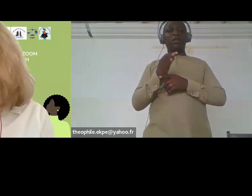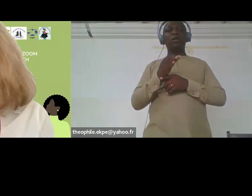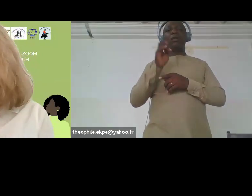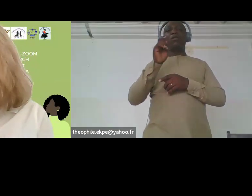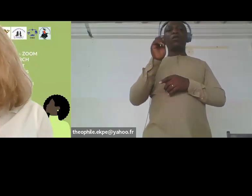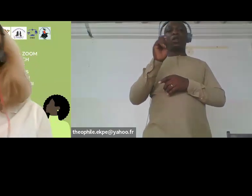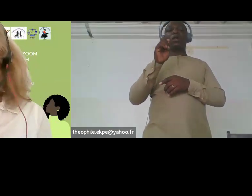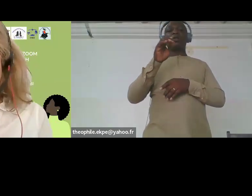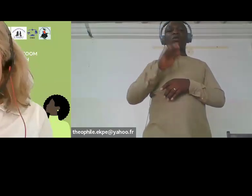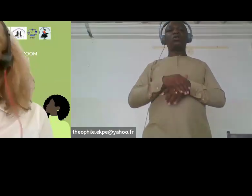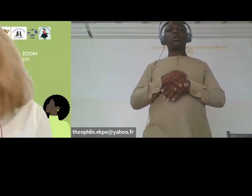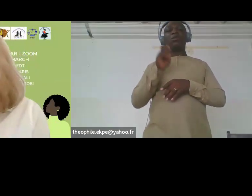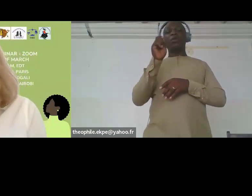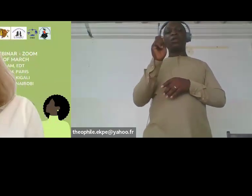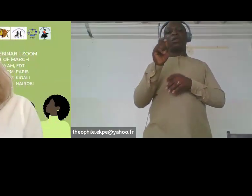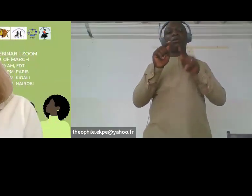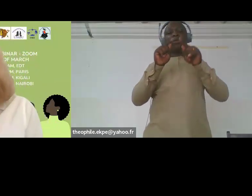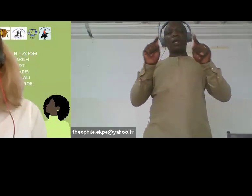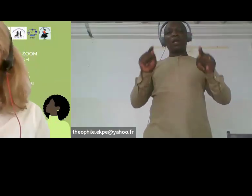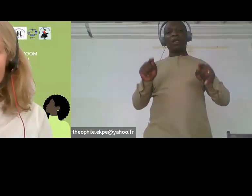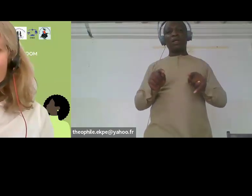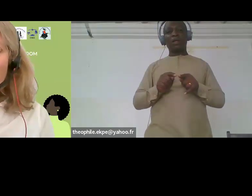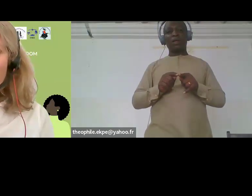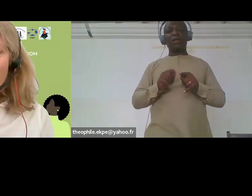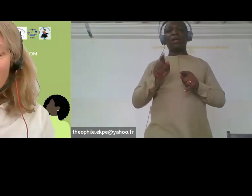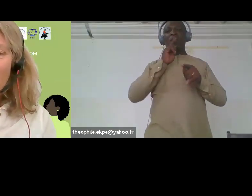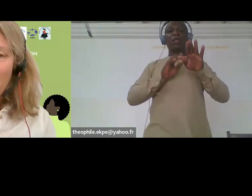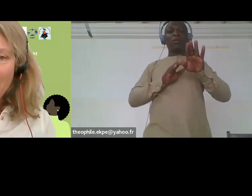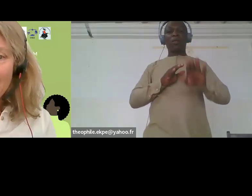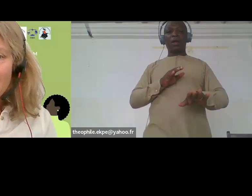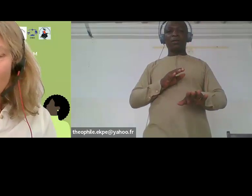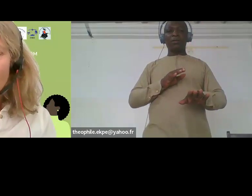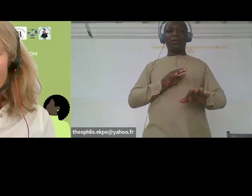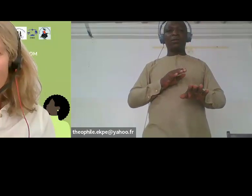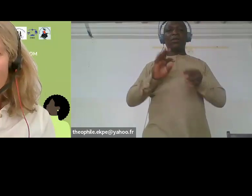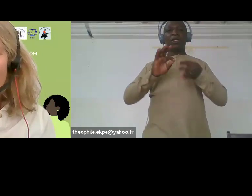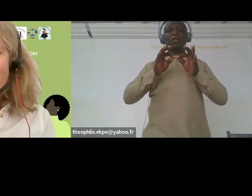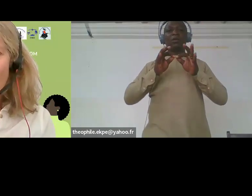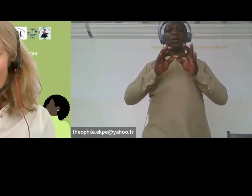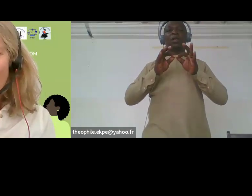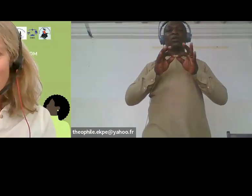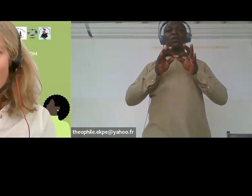on the little planet at the bottom